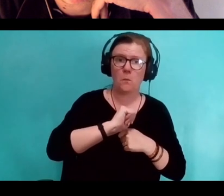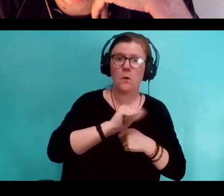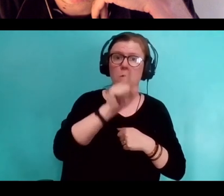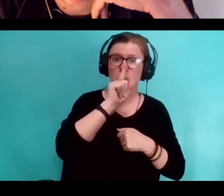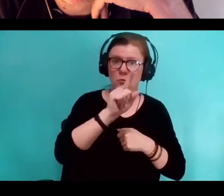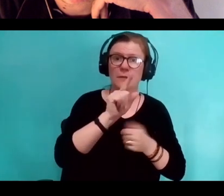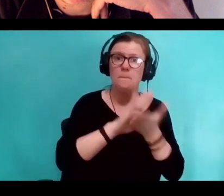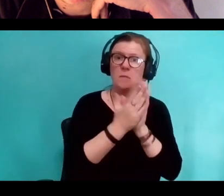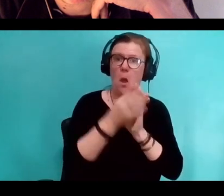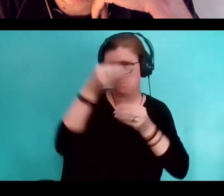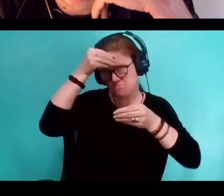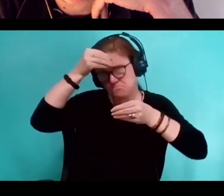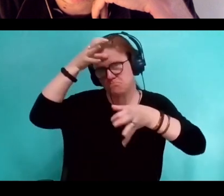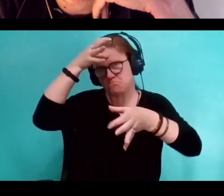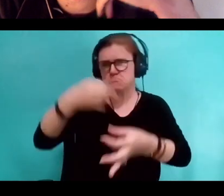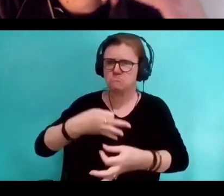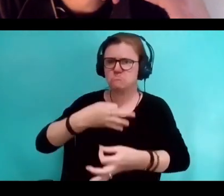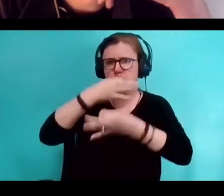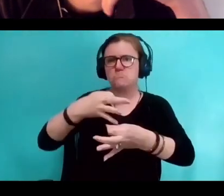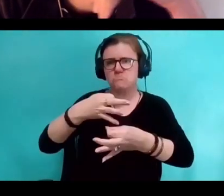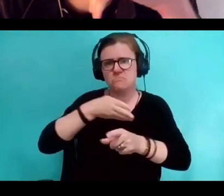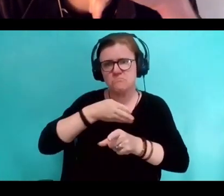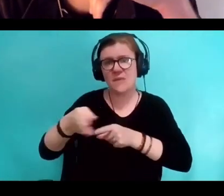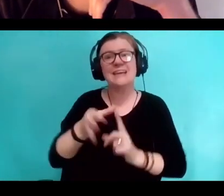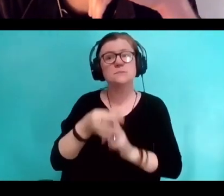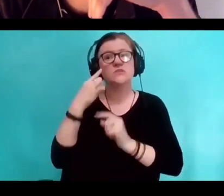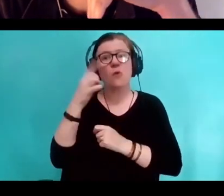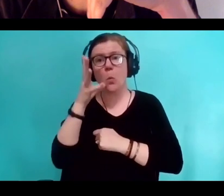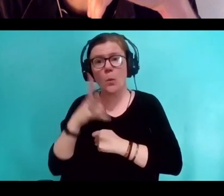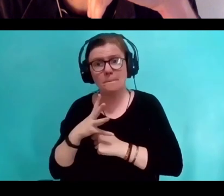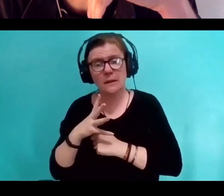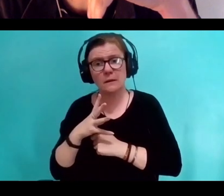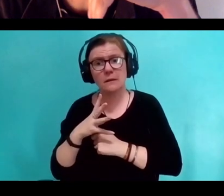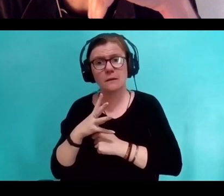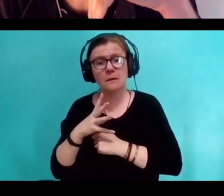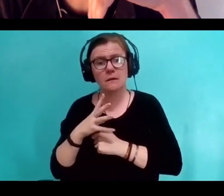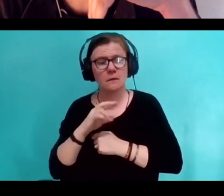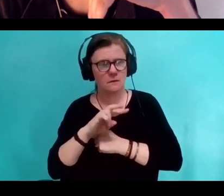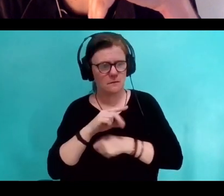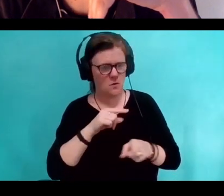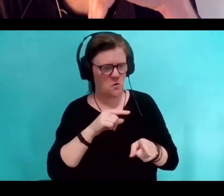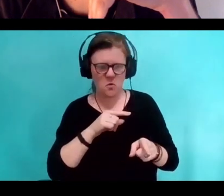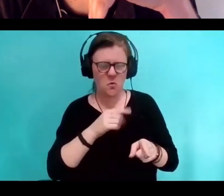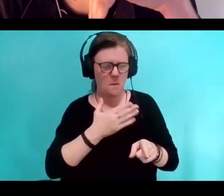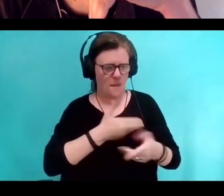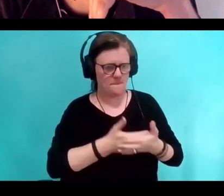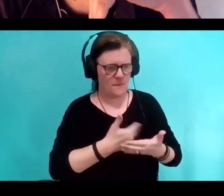and then especially for women, that all of a sudden they find out what they're capable of intellectually,